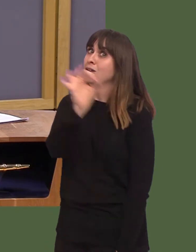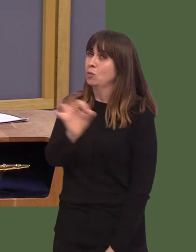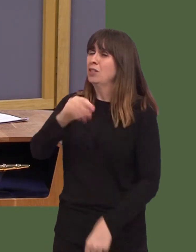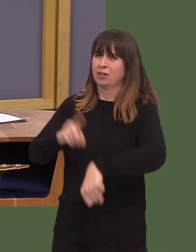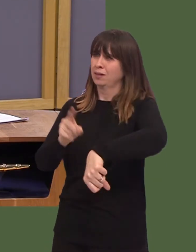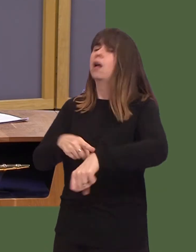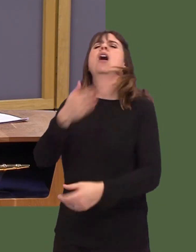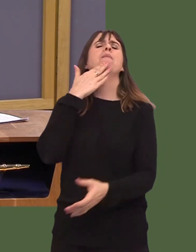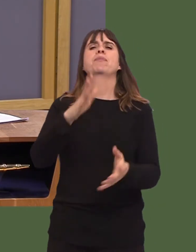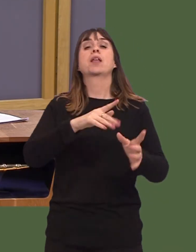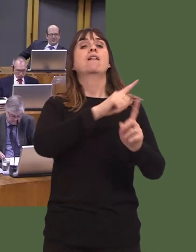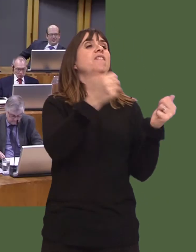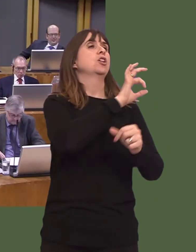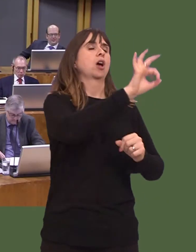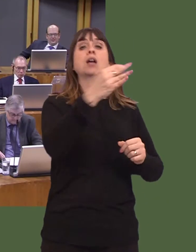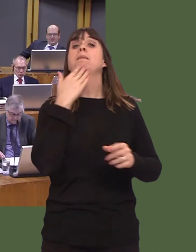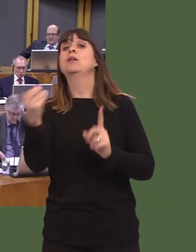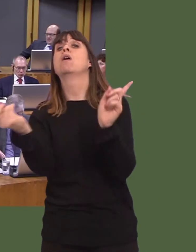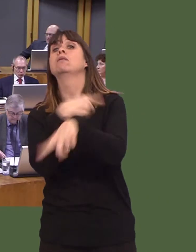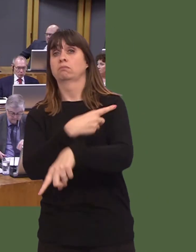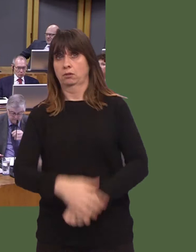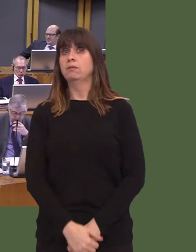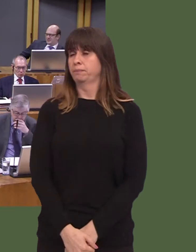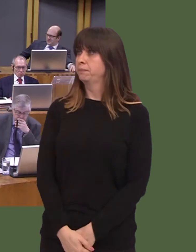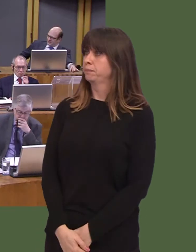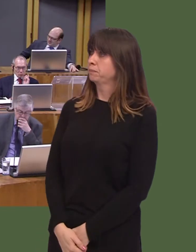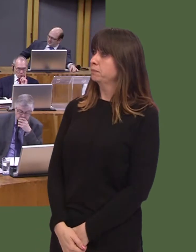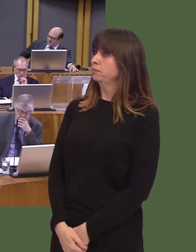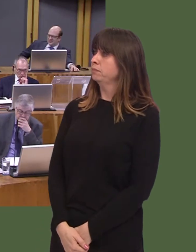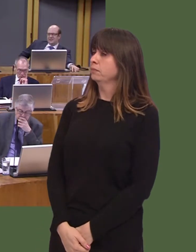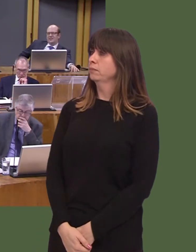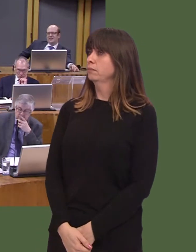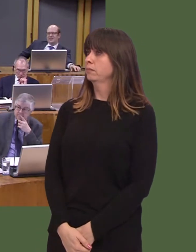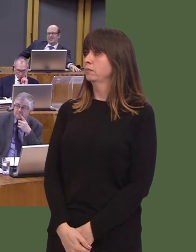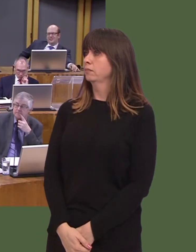The question has been asked. Carwyn Jones: There are a number of issues that my friend the Member for Merthyr Tydfil